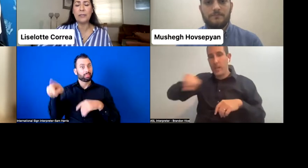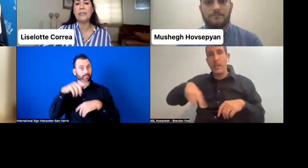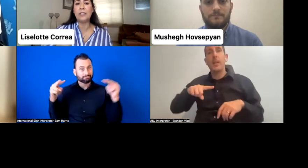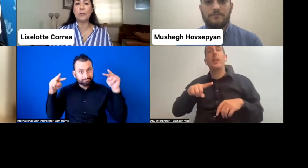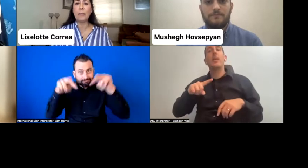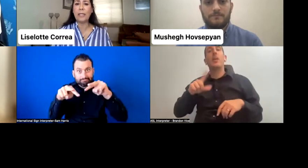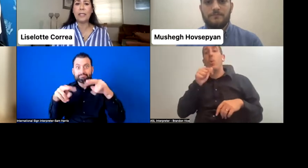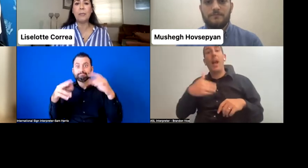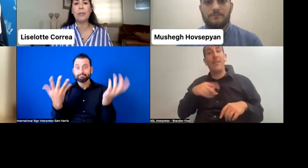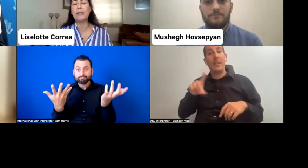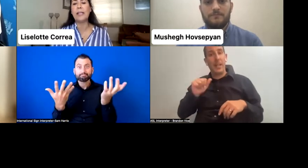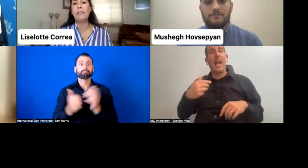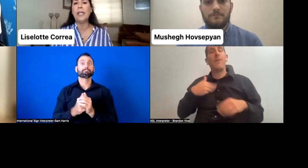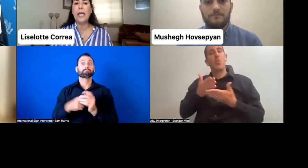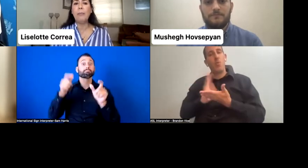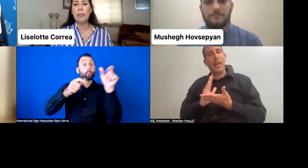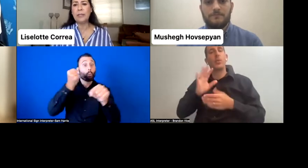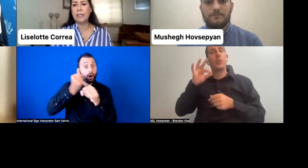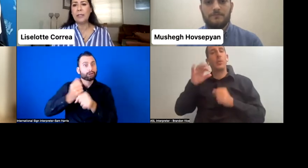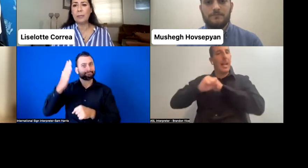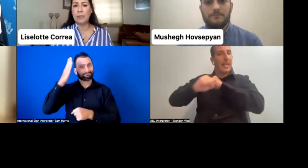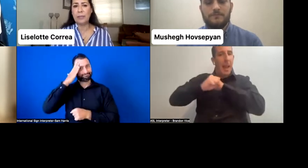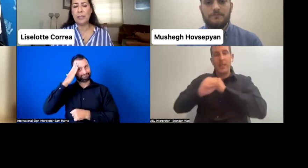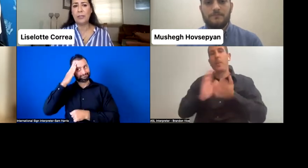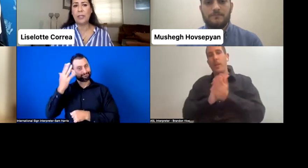decision-making in public life and political representation.